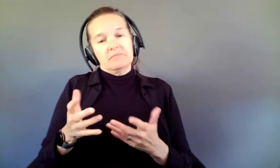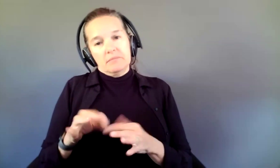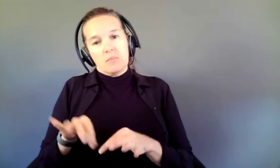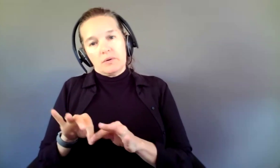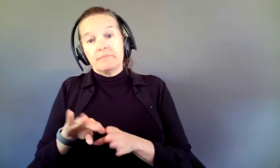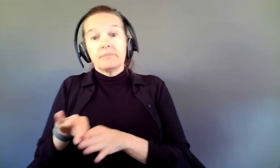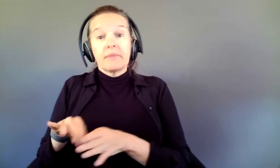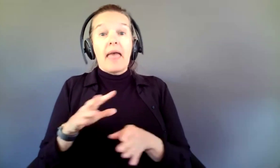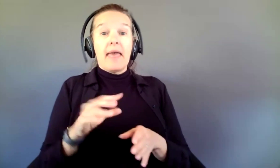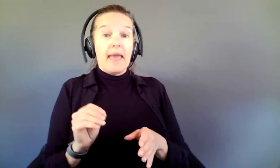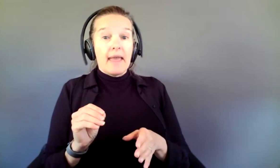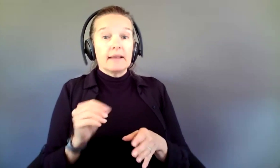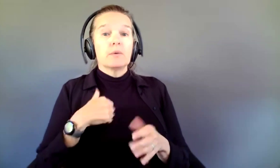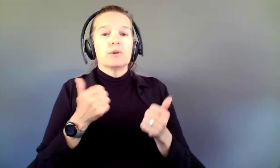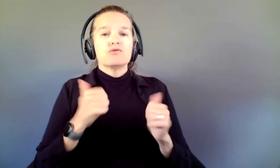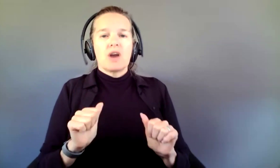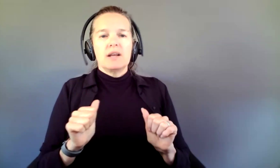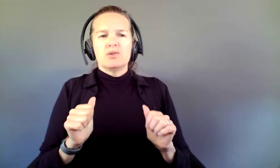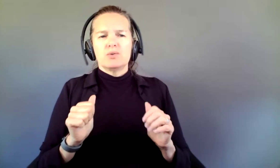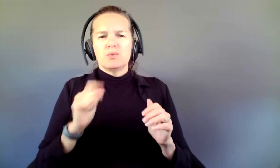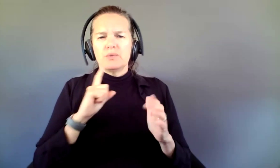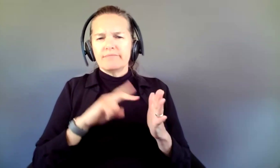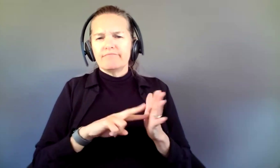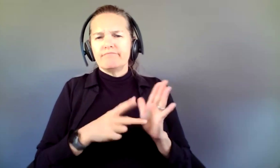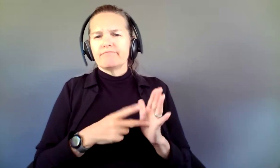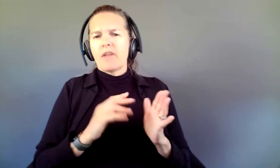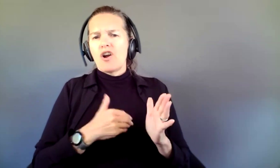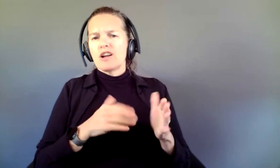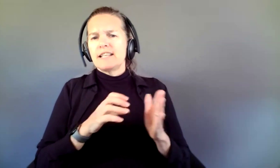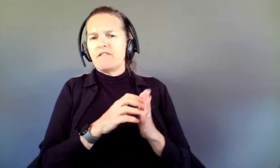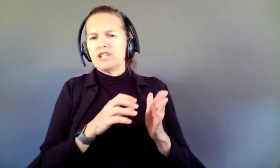we really do try to be intentional in our definitions, and we talk about multiple